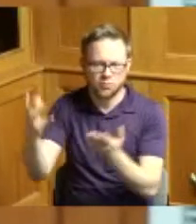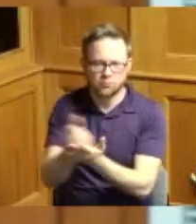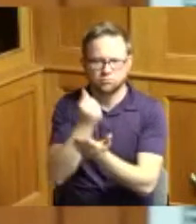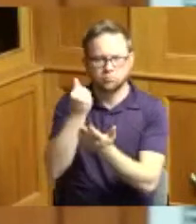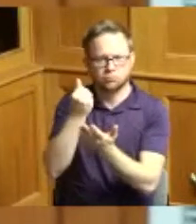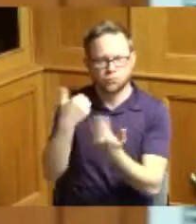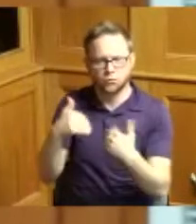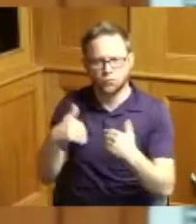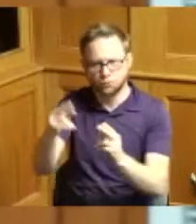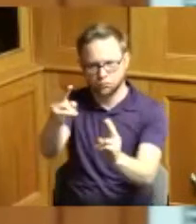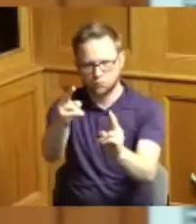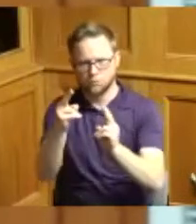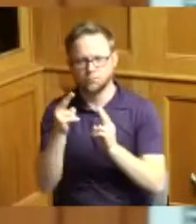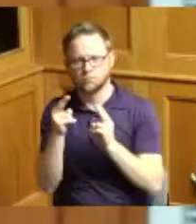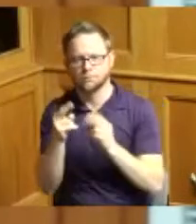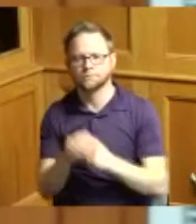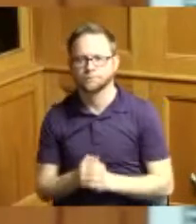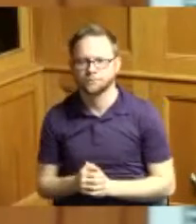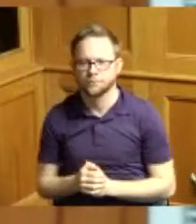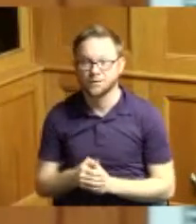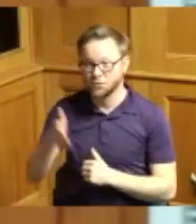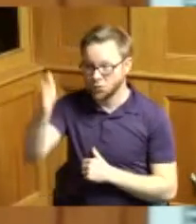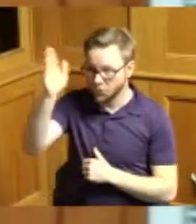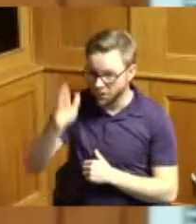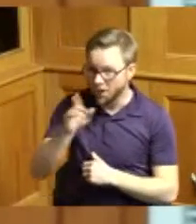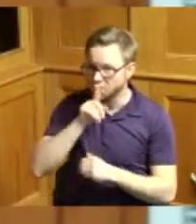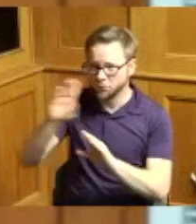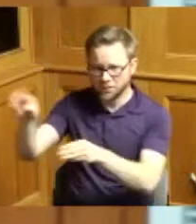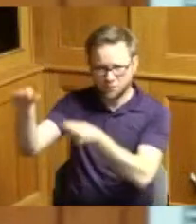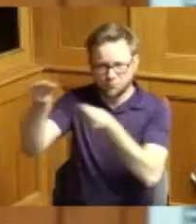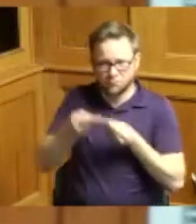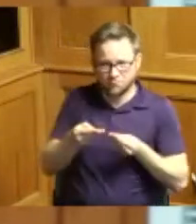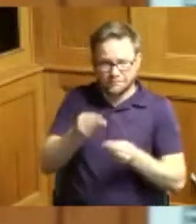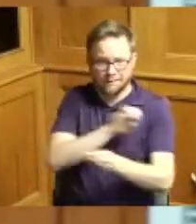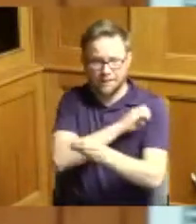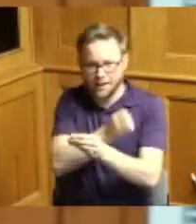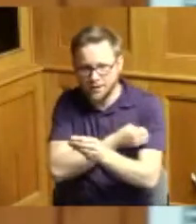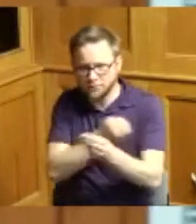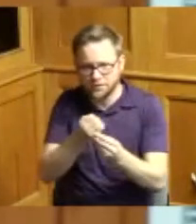things that we do that he gives us the energy to do to all of the Commissioners Commissioner dried